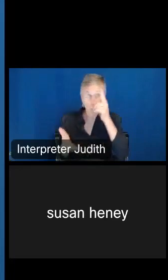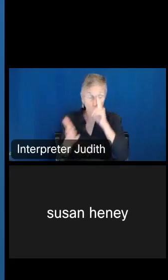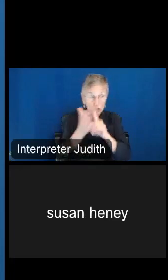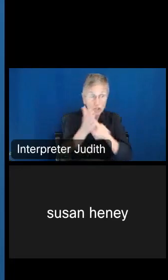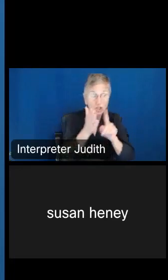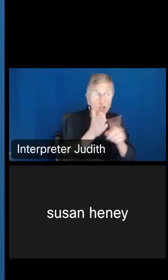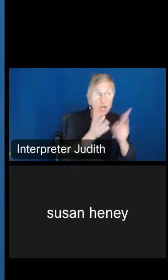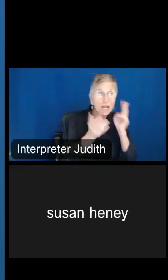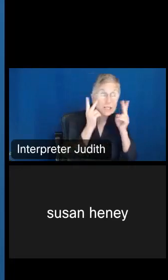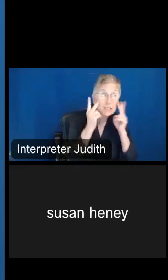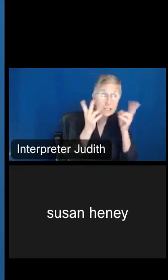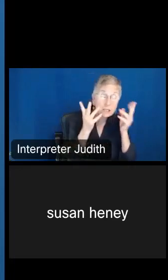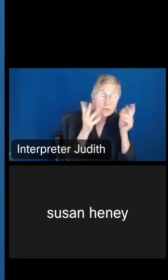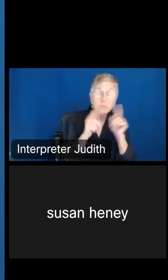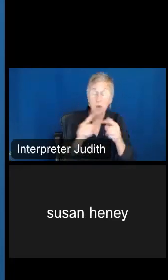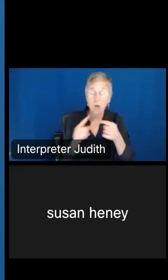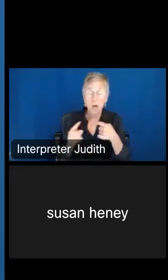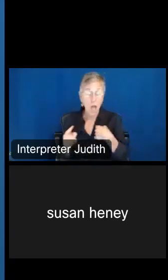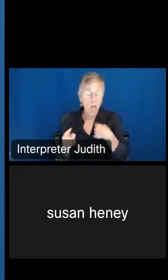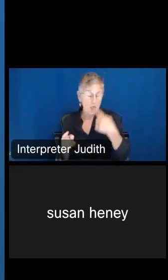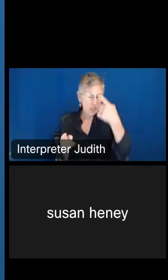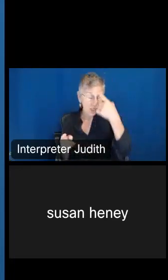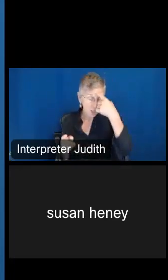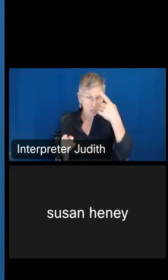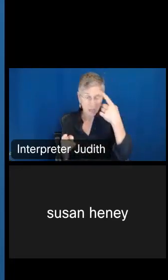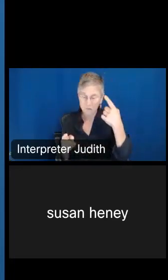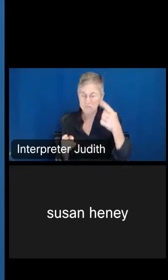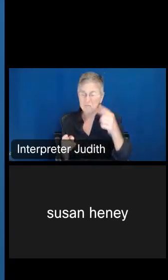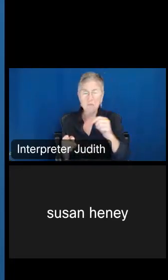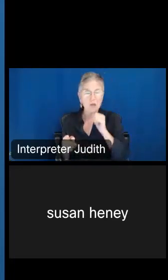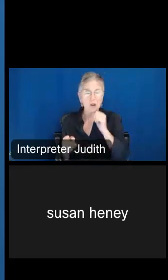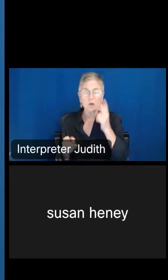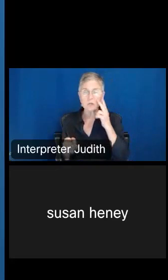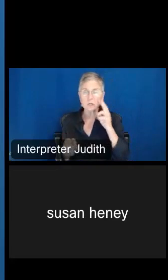wrong, but as far as I am aware, I do not see those margin of errors in the tool.